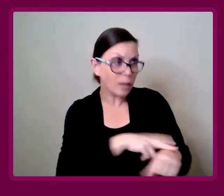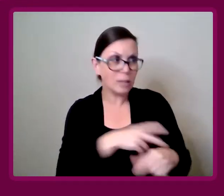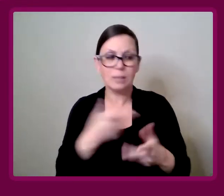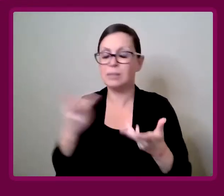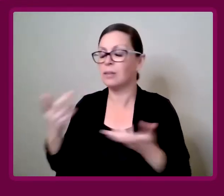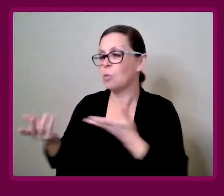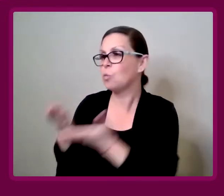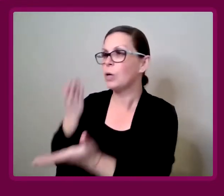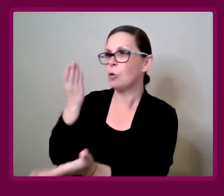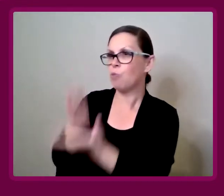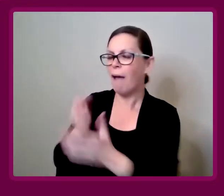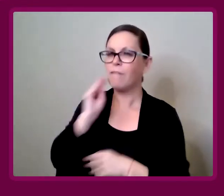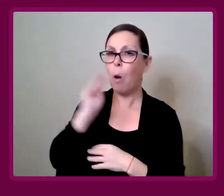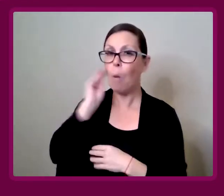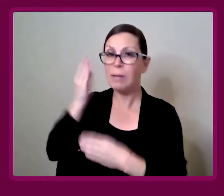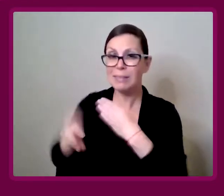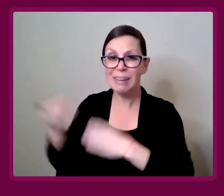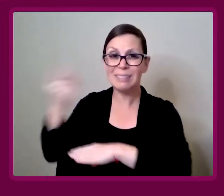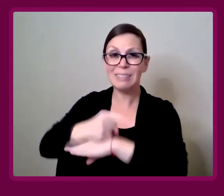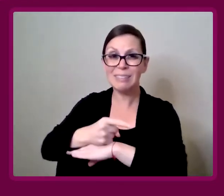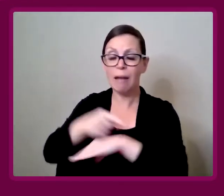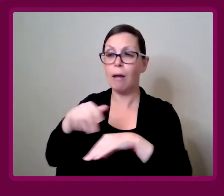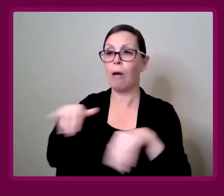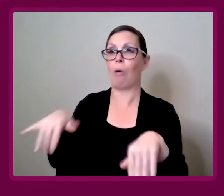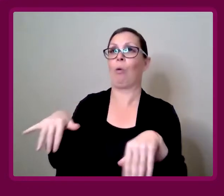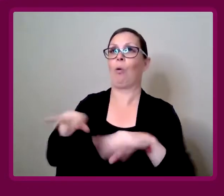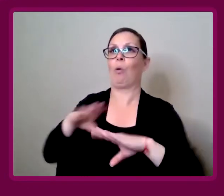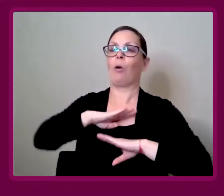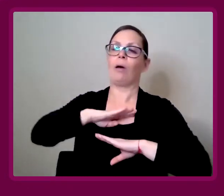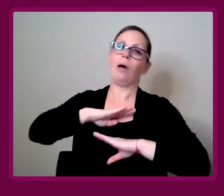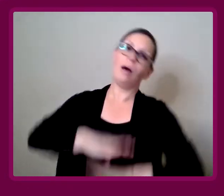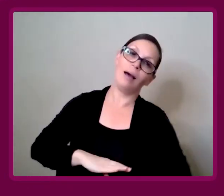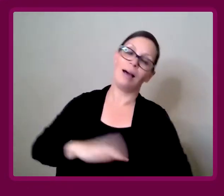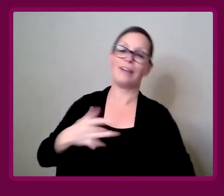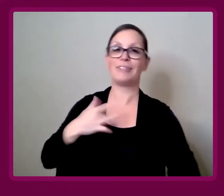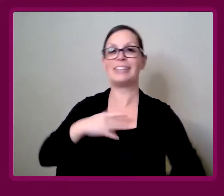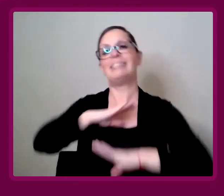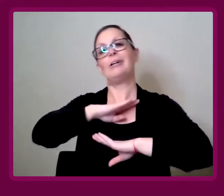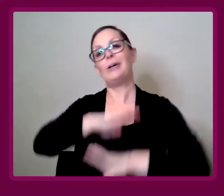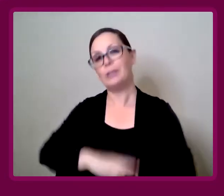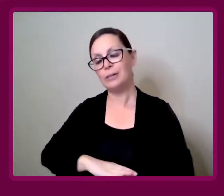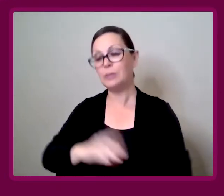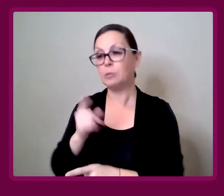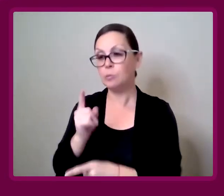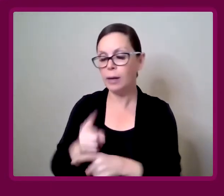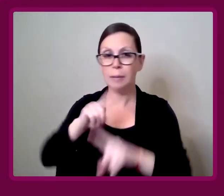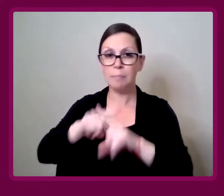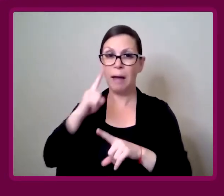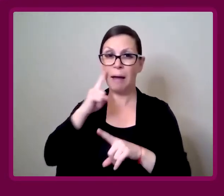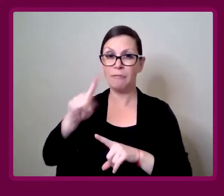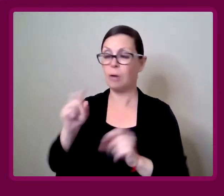we have refuge, and come home at the end of the day and sigh a bit of relief.